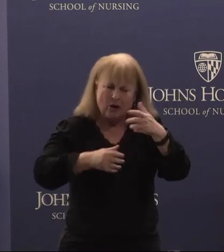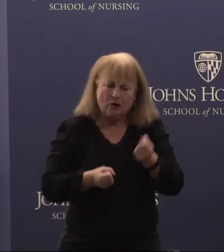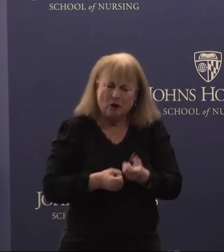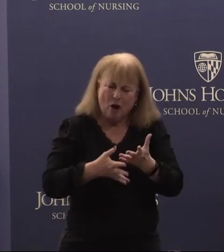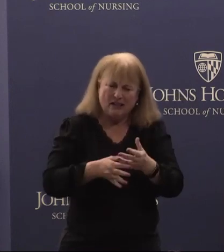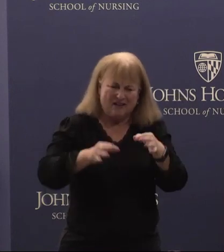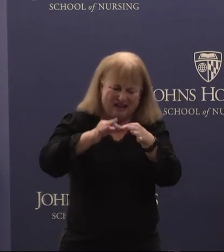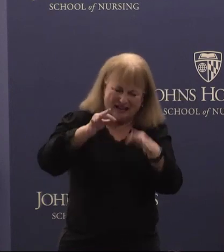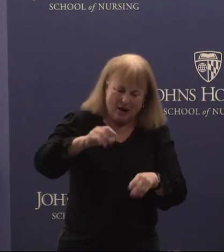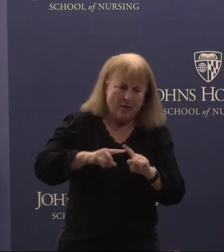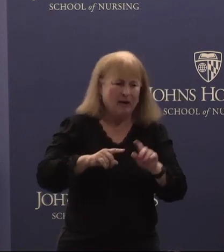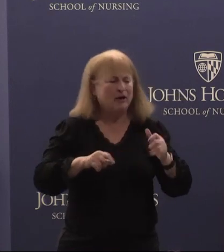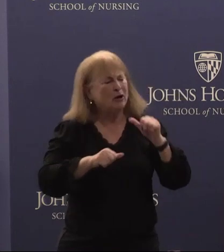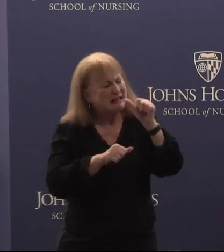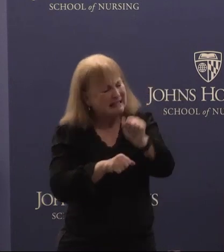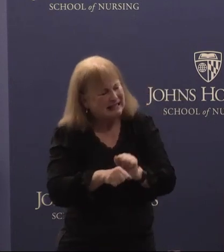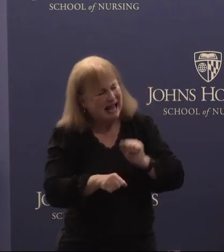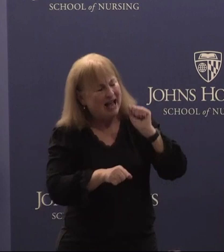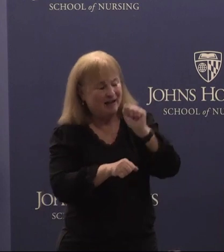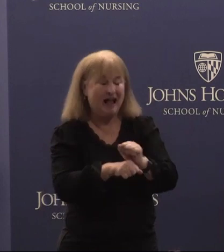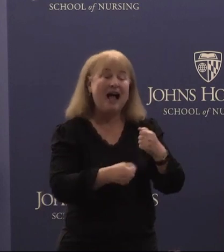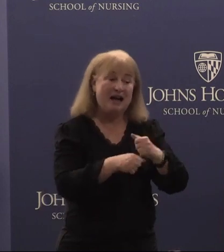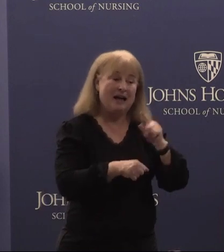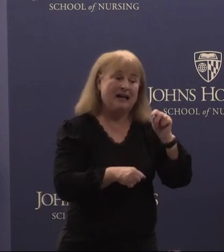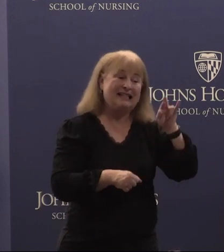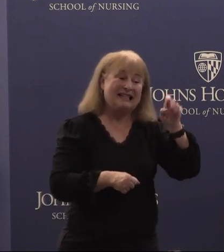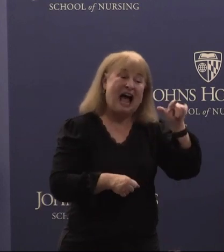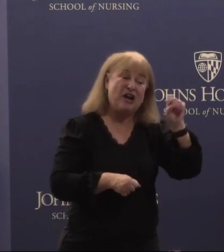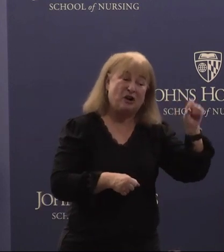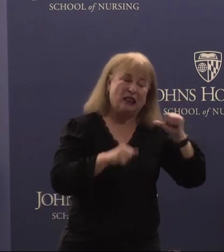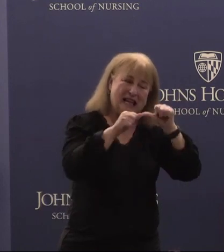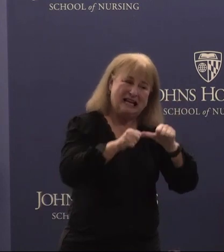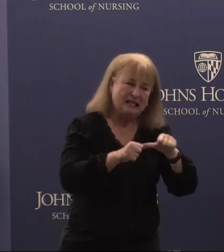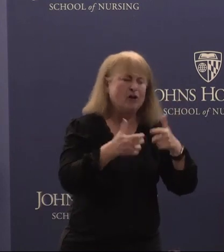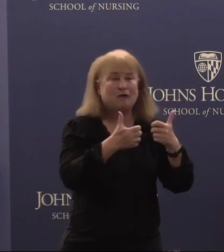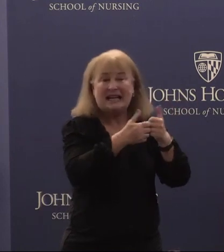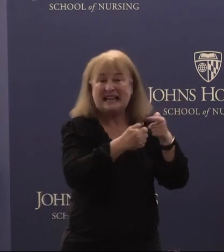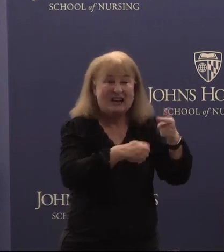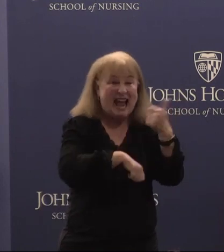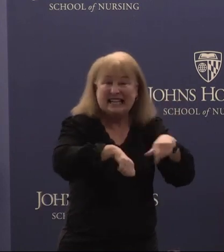but her tireless, and I do mean tireless, try texting her at any any time of the day she will